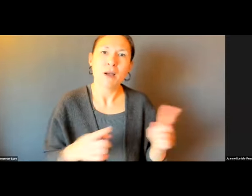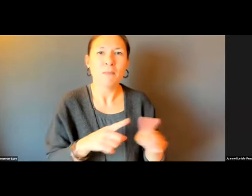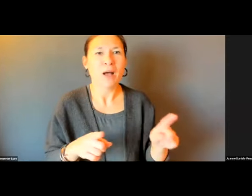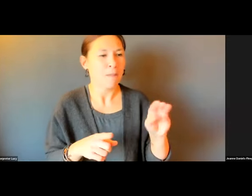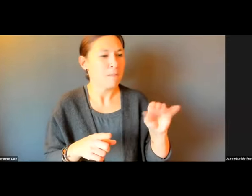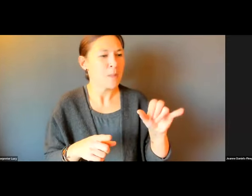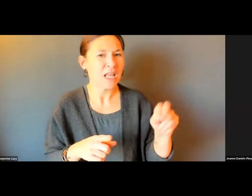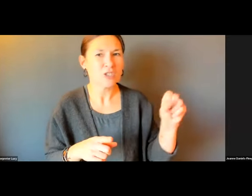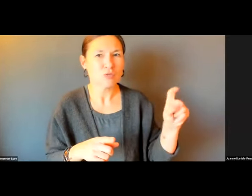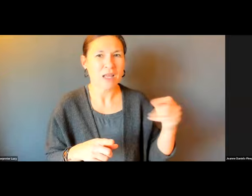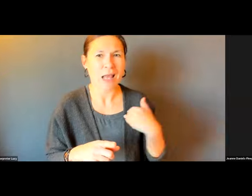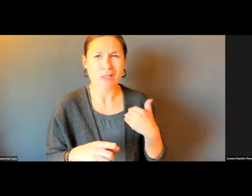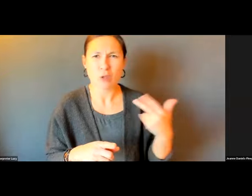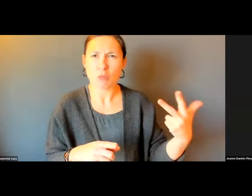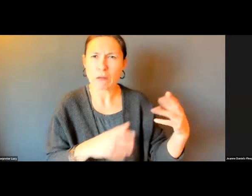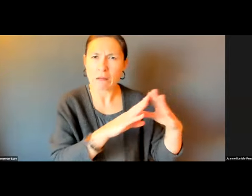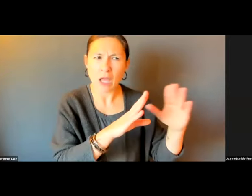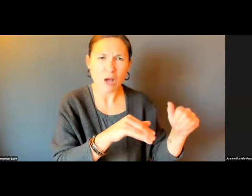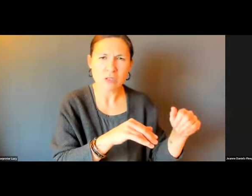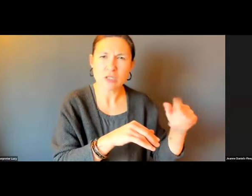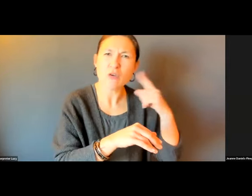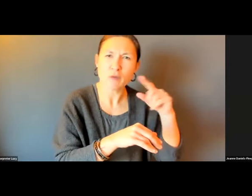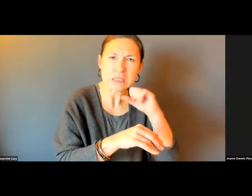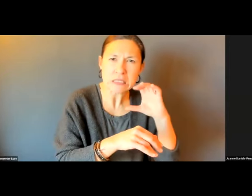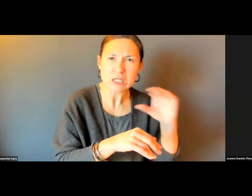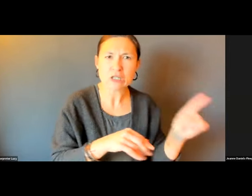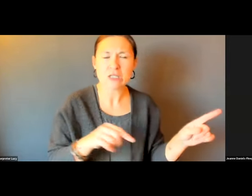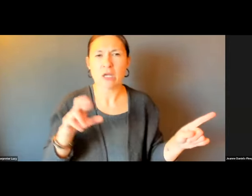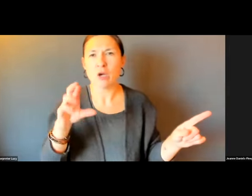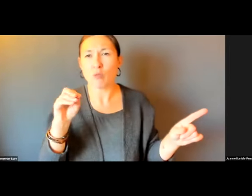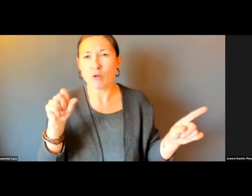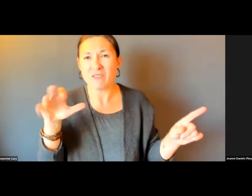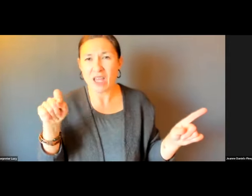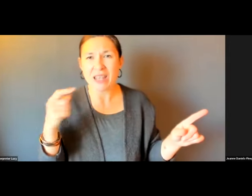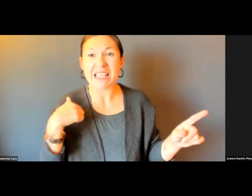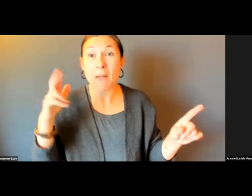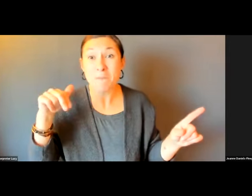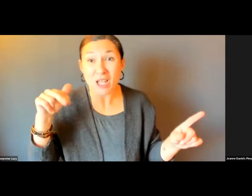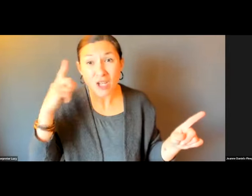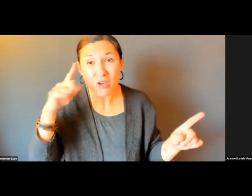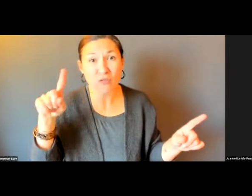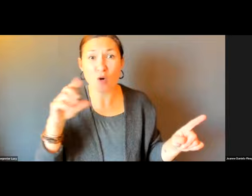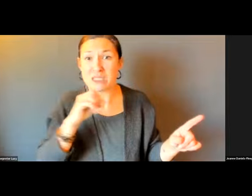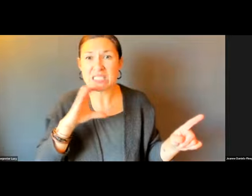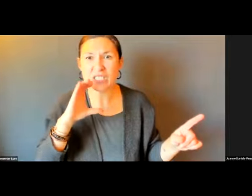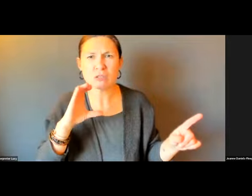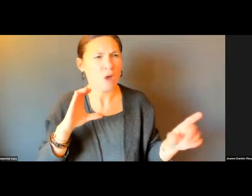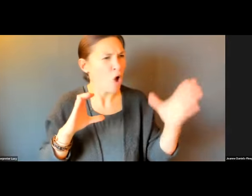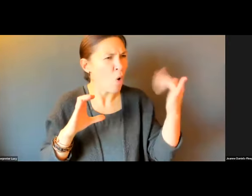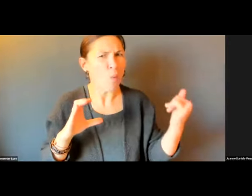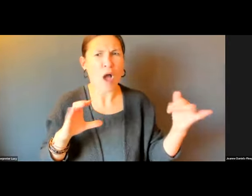DIFFERENCE AND PUT IN BETWEEN. WE FIND -- IT IS FINE, BUT MAIN STREET HAS THREE HOUSES, ACTUALLY TWO.